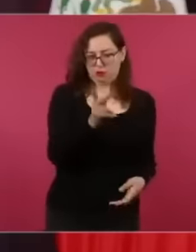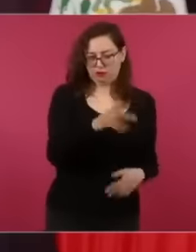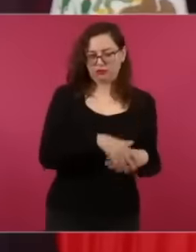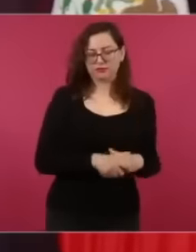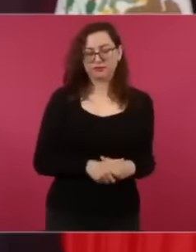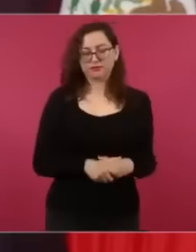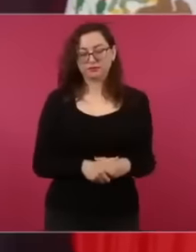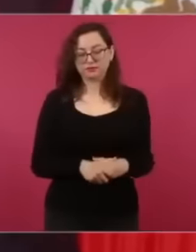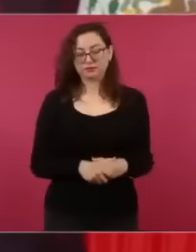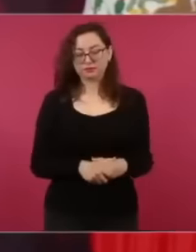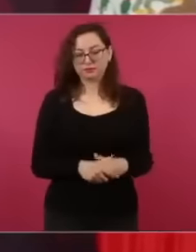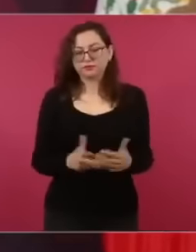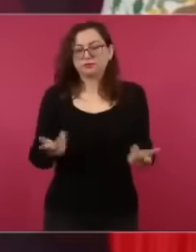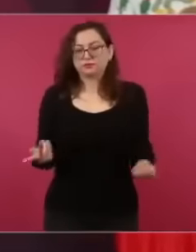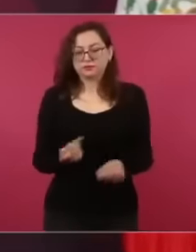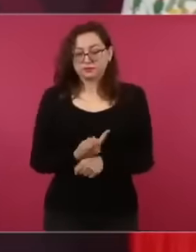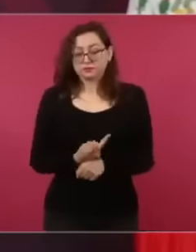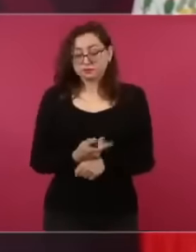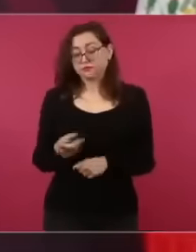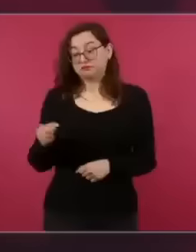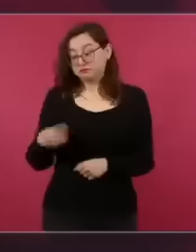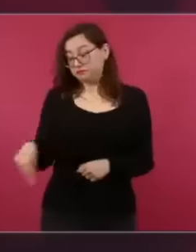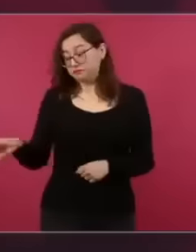of the bourgeois to the